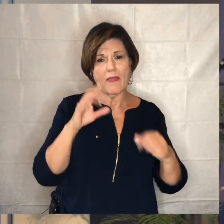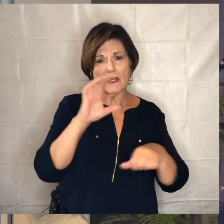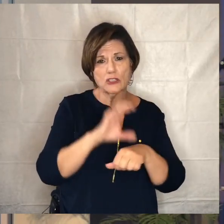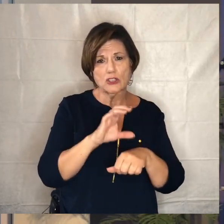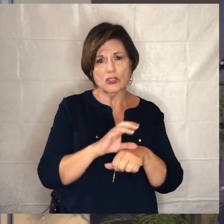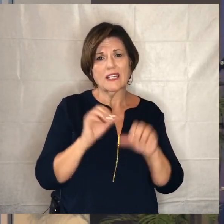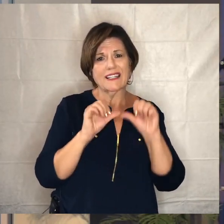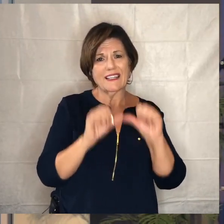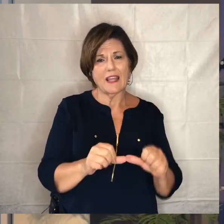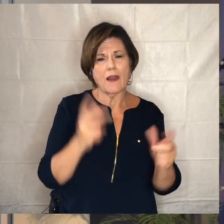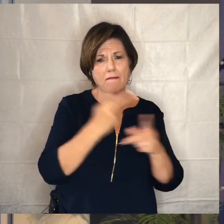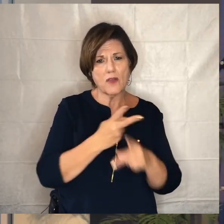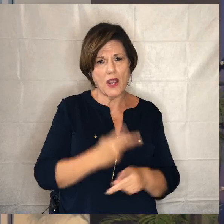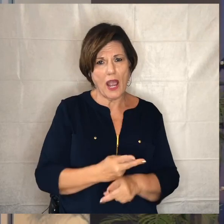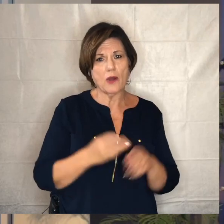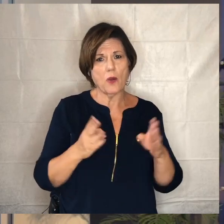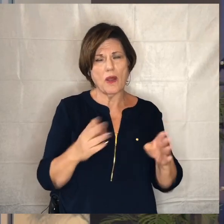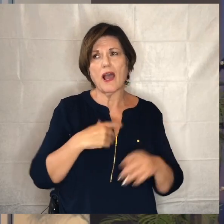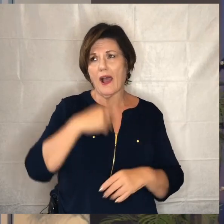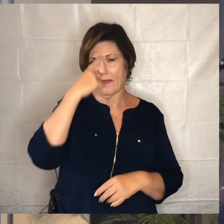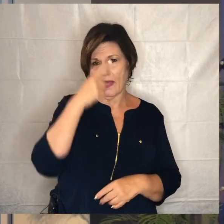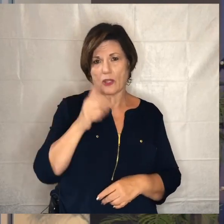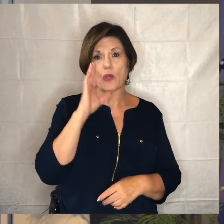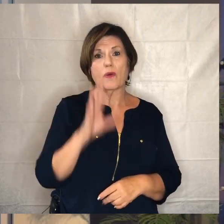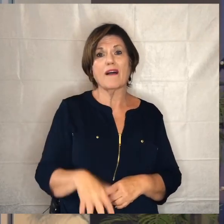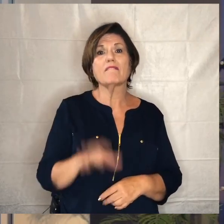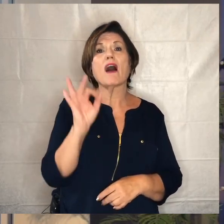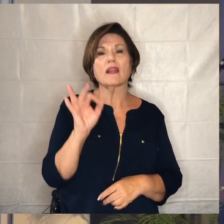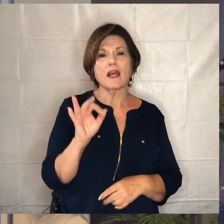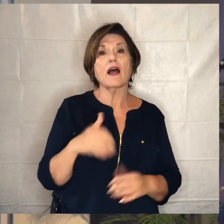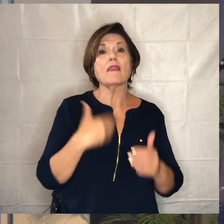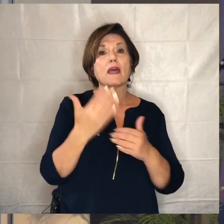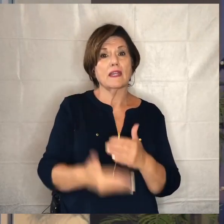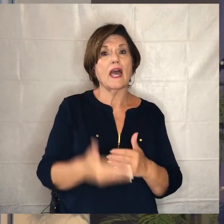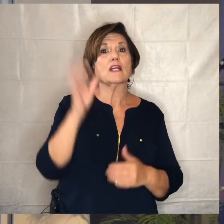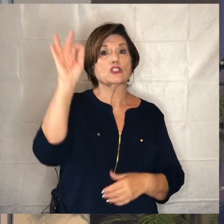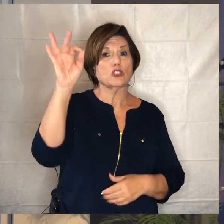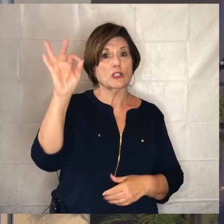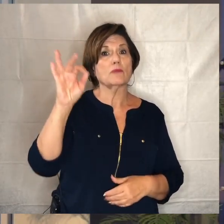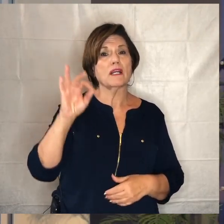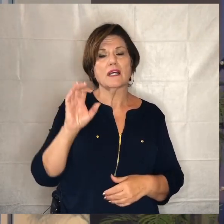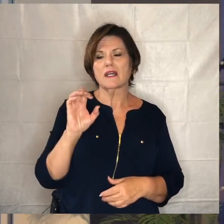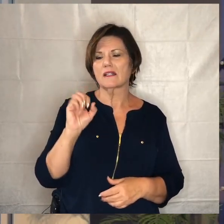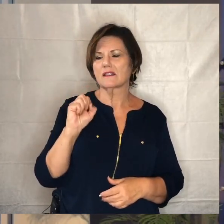let's continue to figure out ways and i think you're going to find out that in our next sermon series starting on september 13th